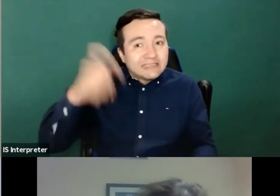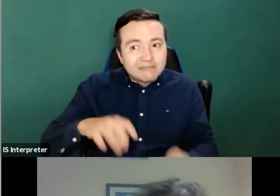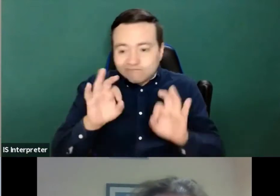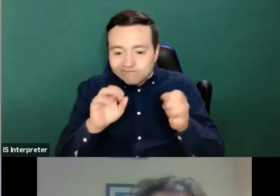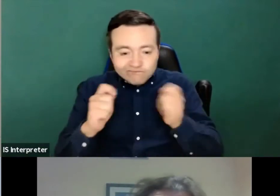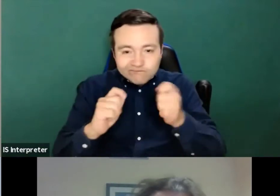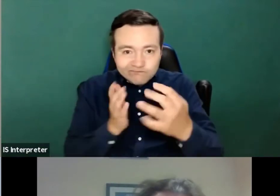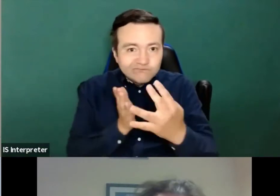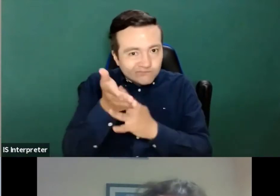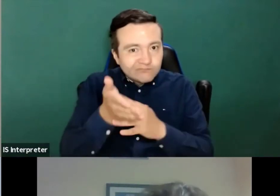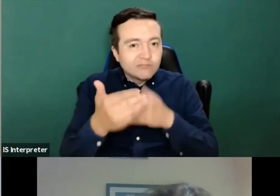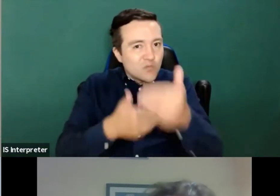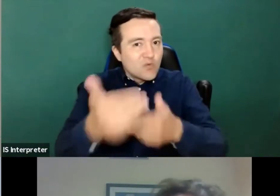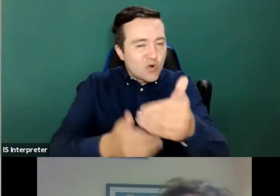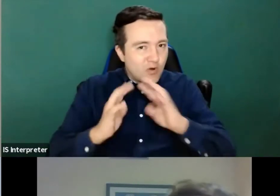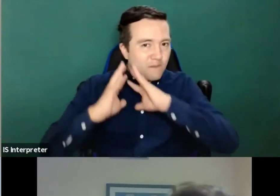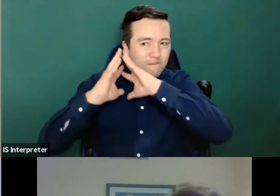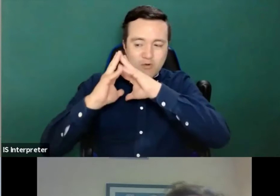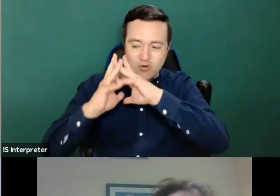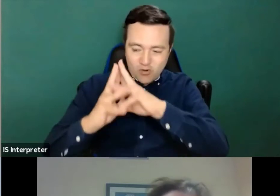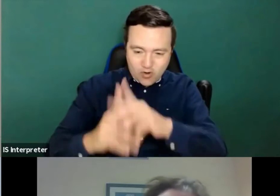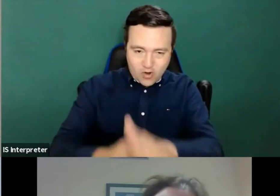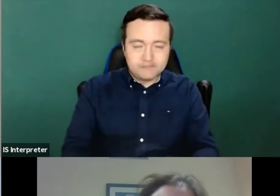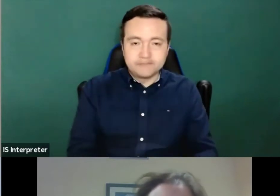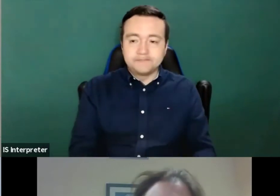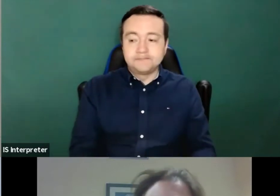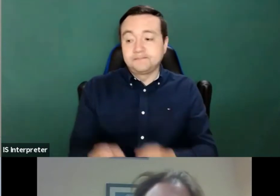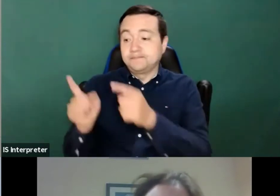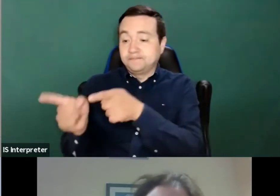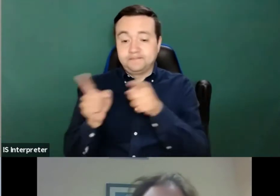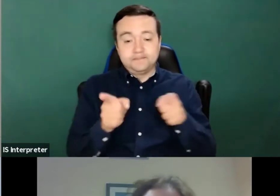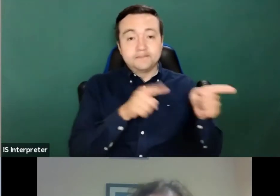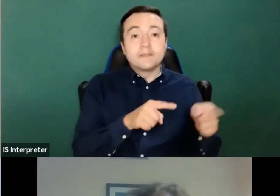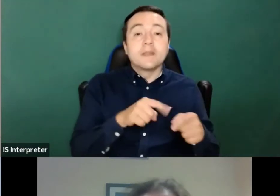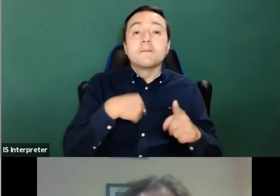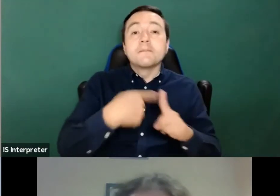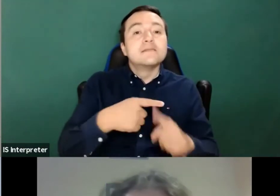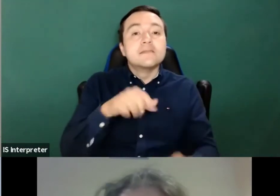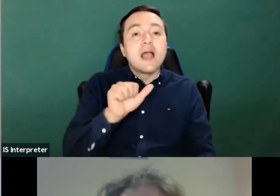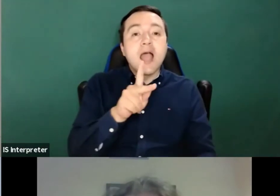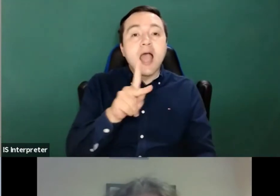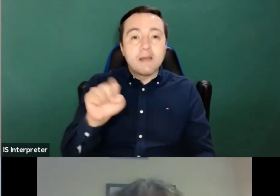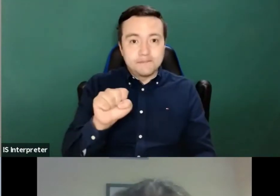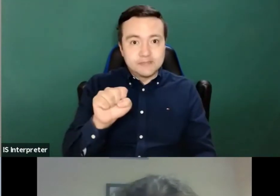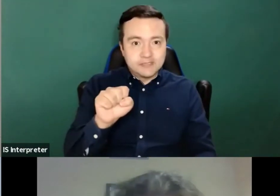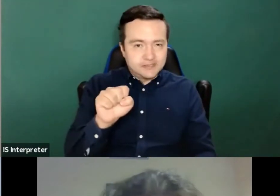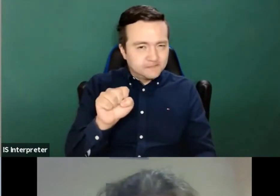And of course, apps. Here I will give you a unique example. I like this example.